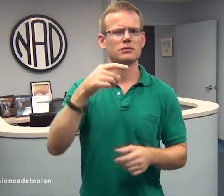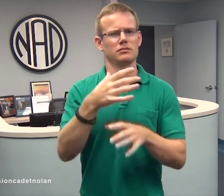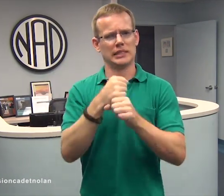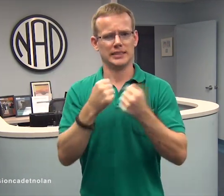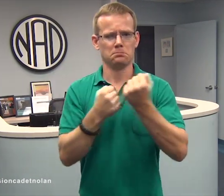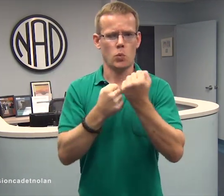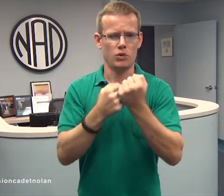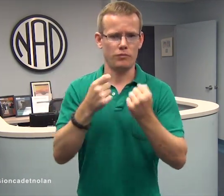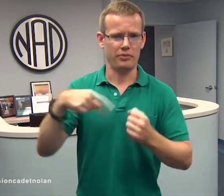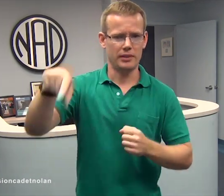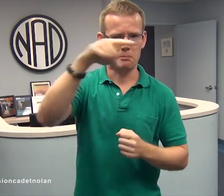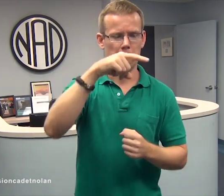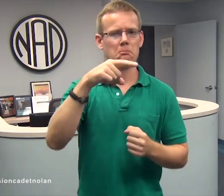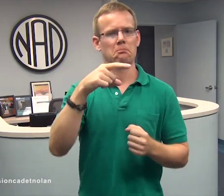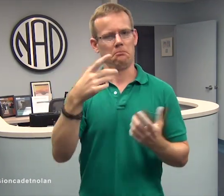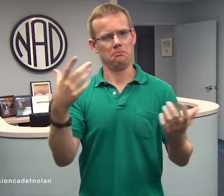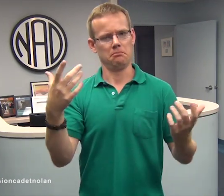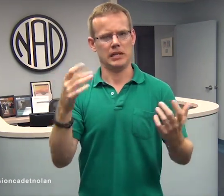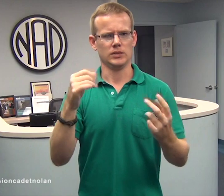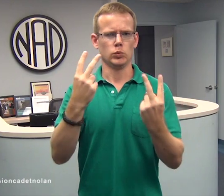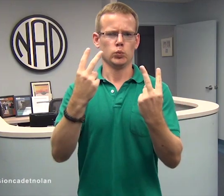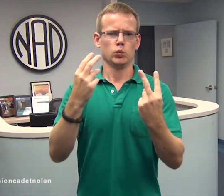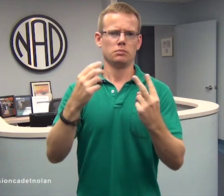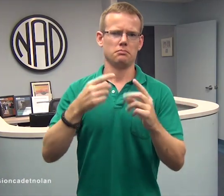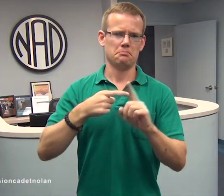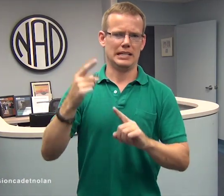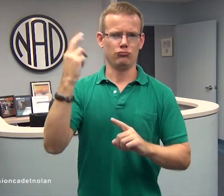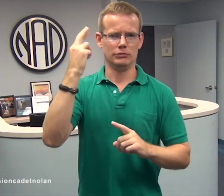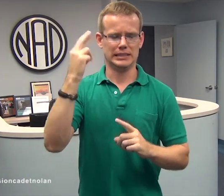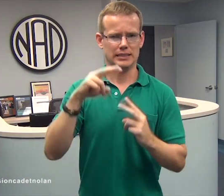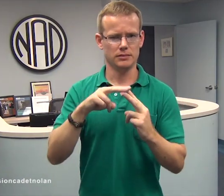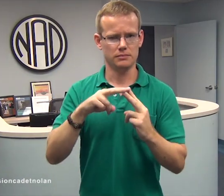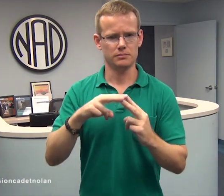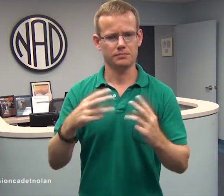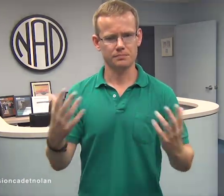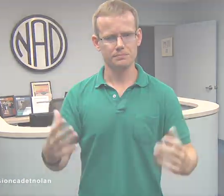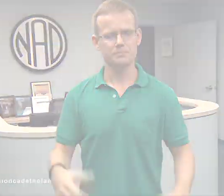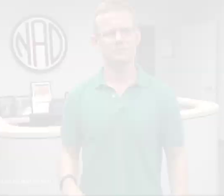We want more Congressional members to support the demonstration program. Those are the two main reasons.